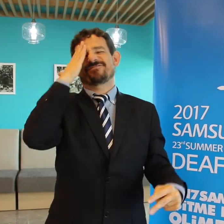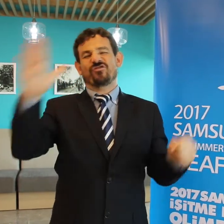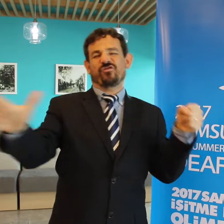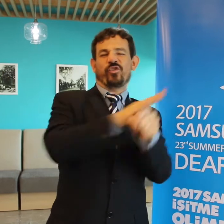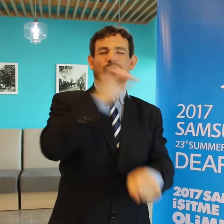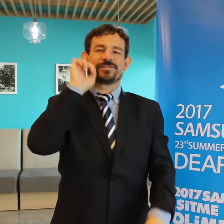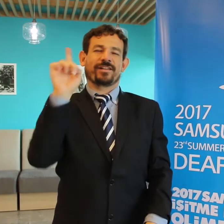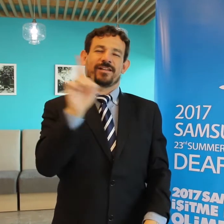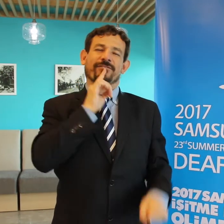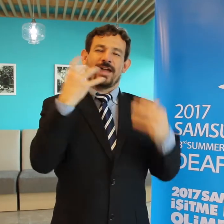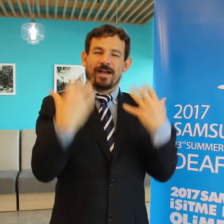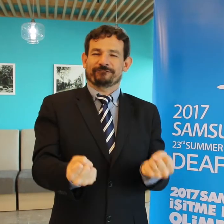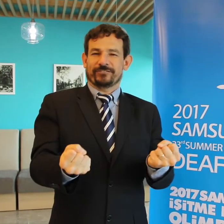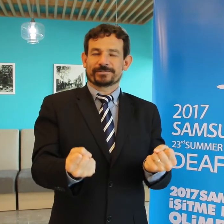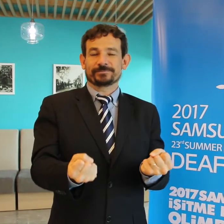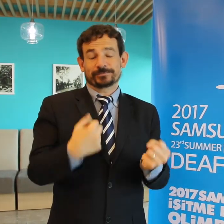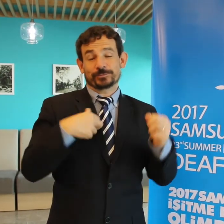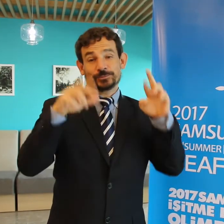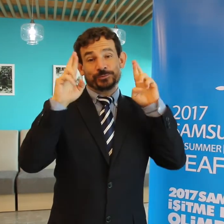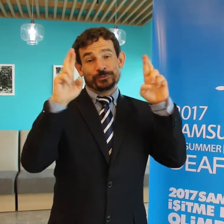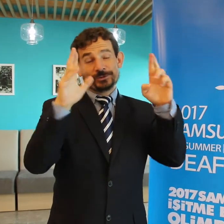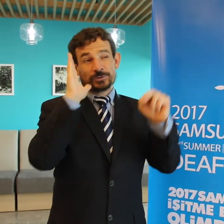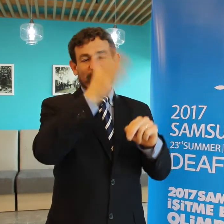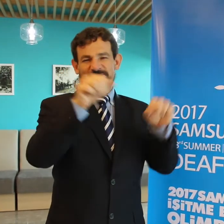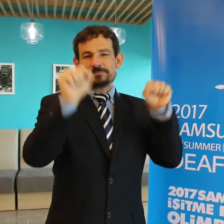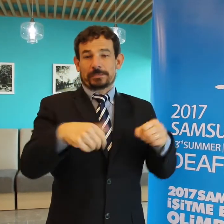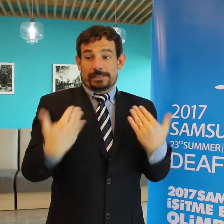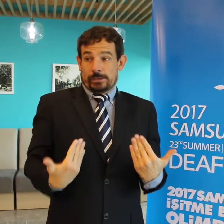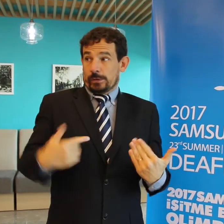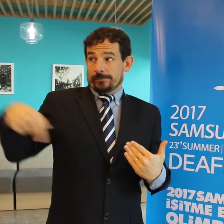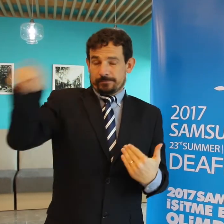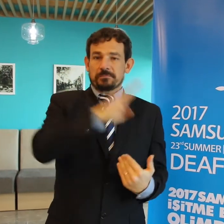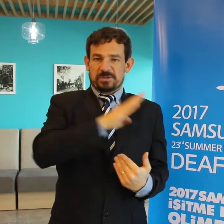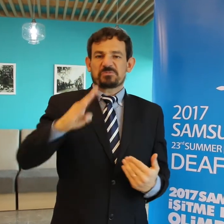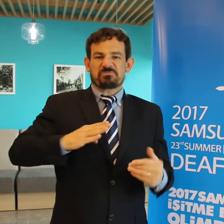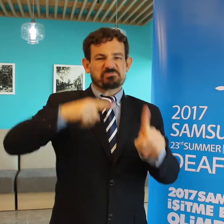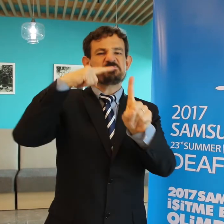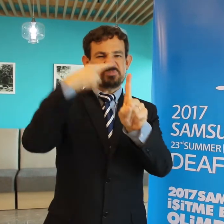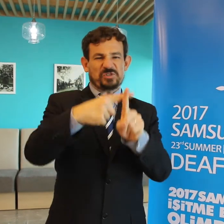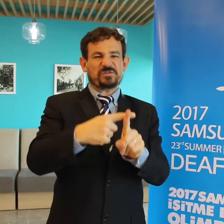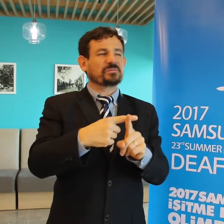Deaflympics become a household name. Once again, all of ICSD executive board believes